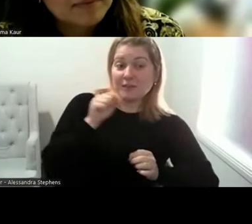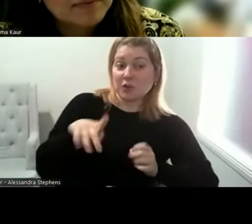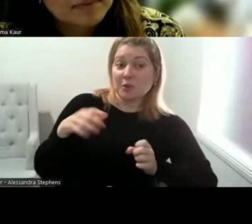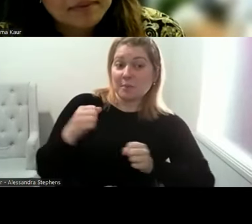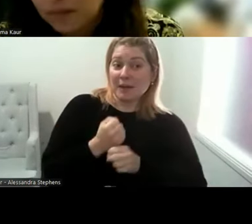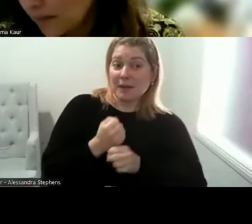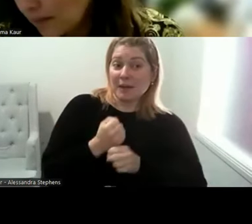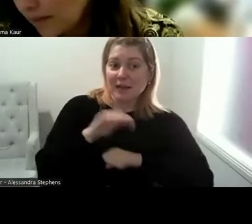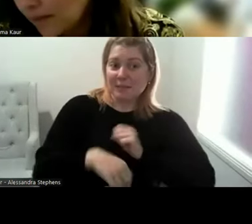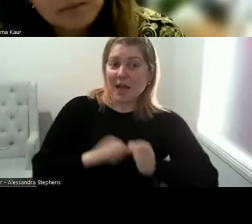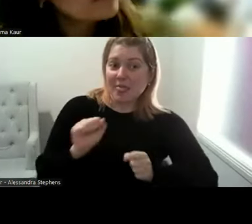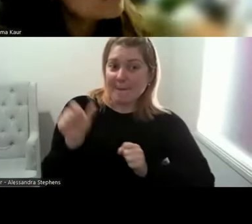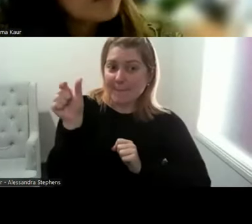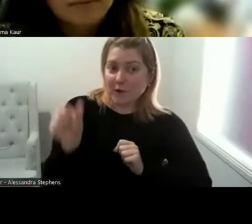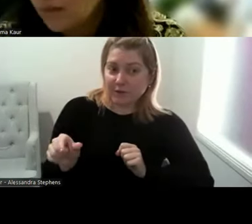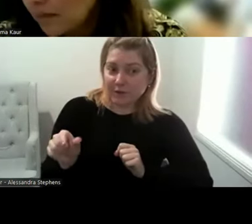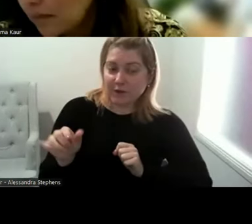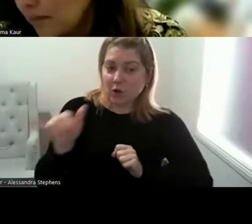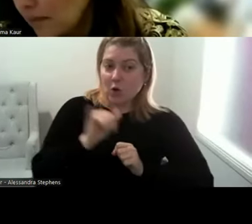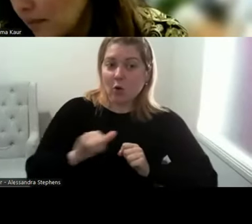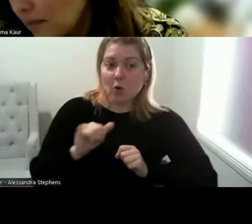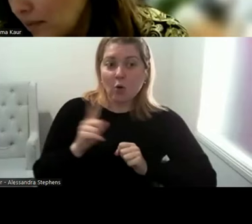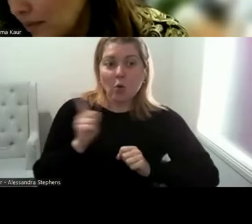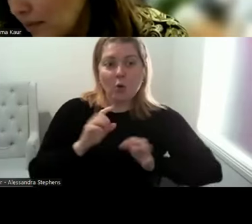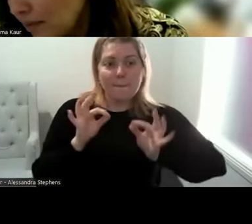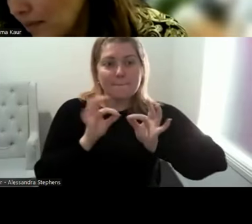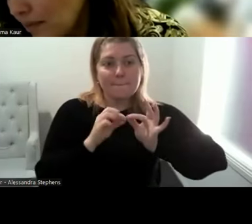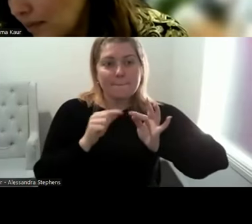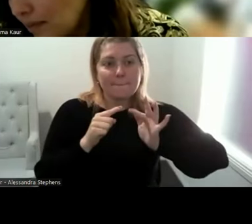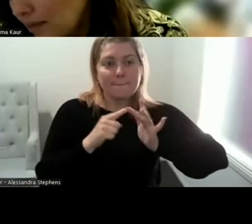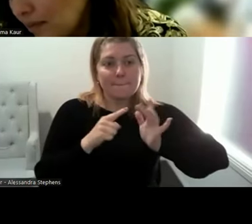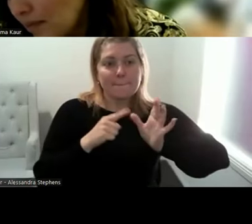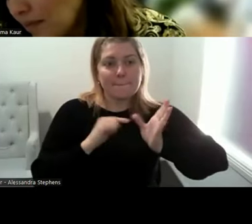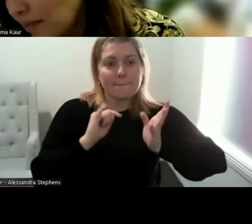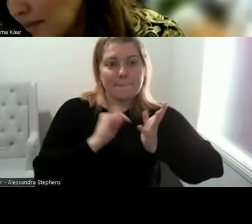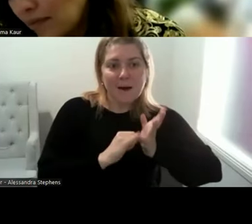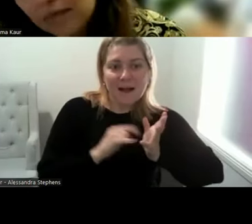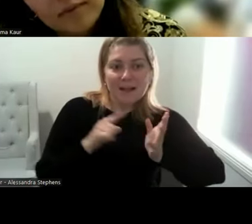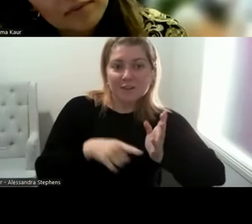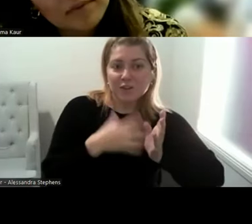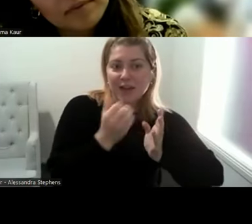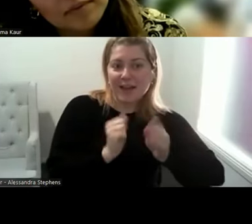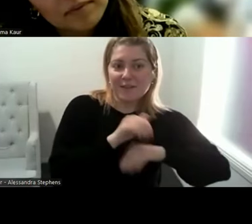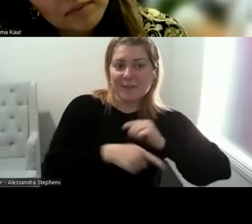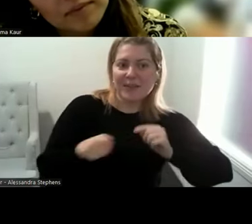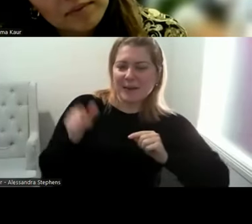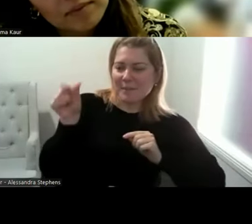what conscious or unconscious biases do you have. So that first step is the critical reflection.